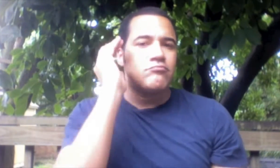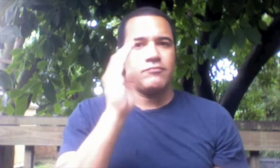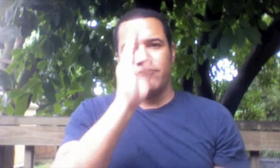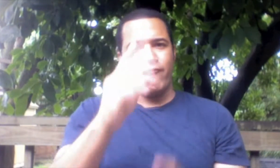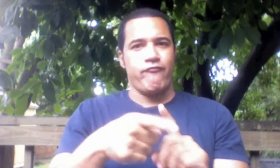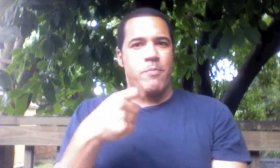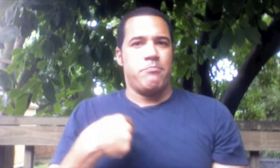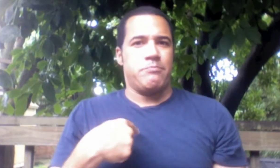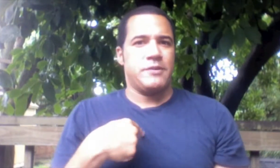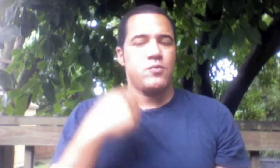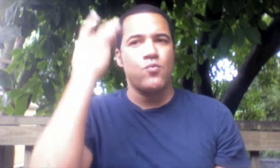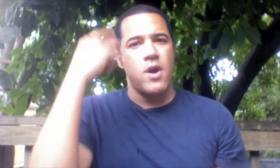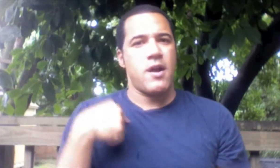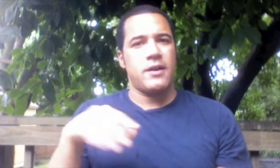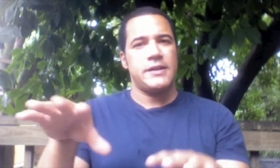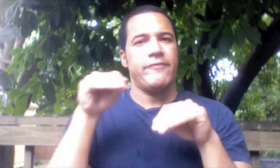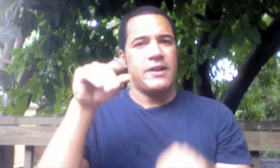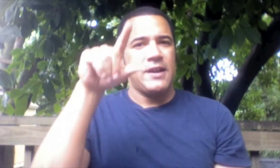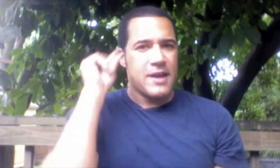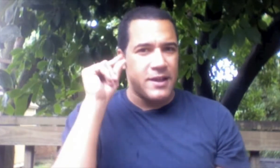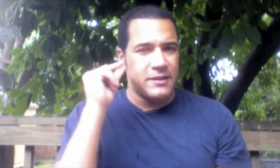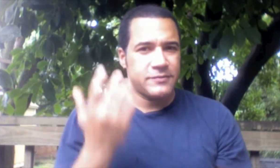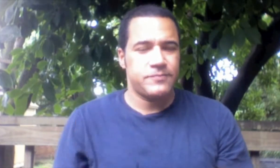I feel that you deserve to hear straight from me, why I left Gallaudet.